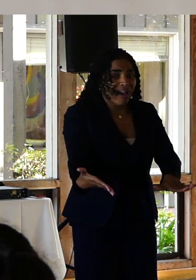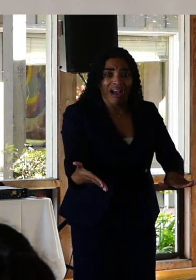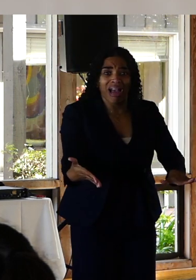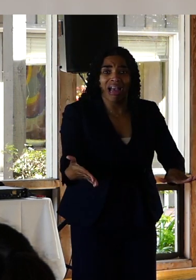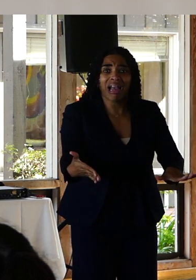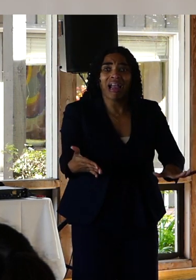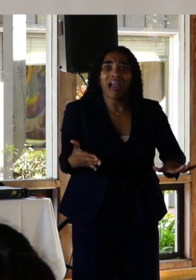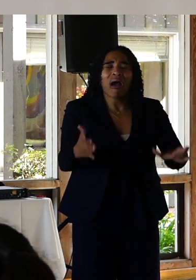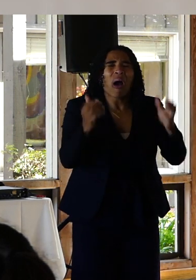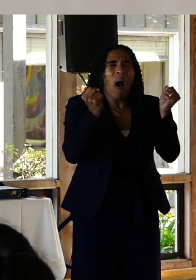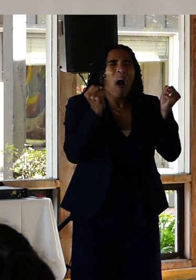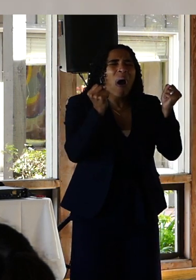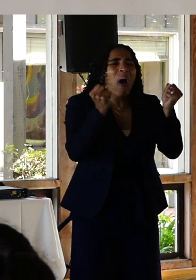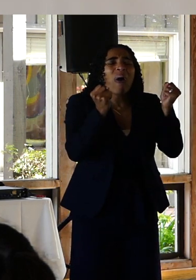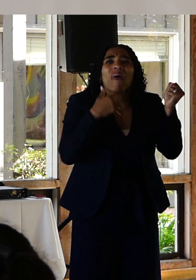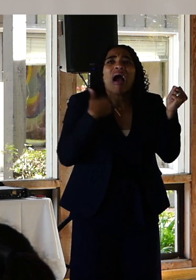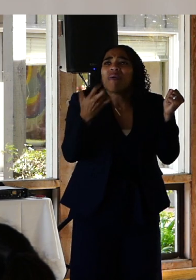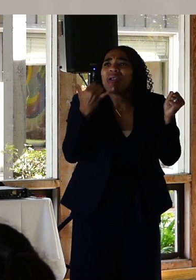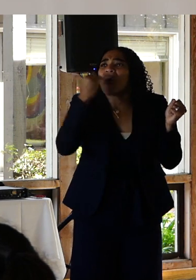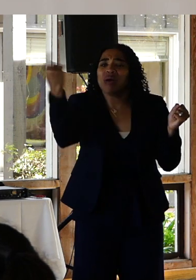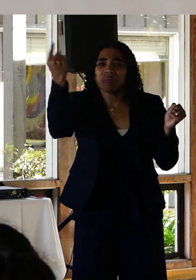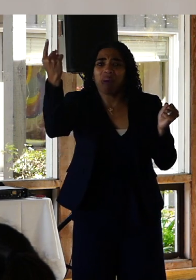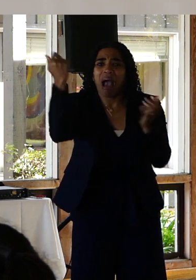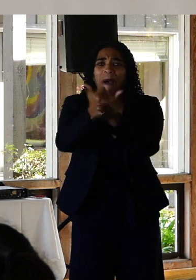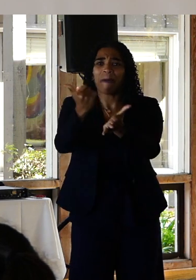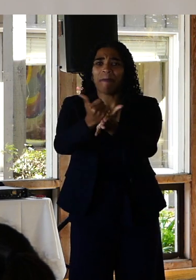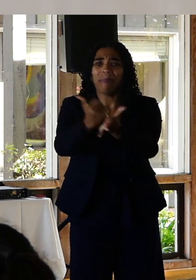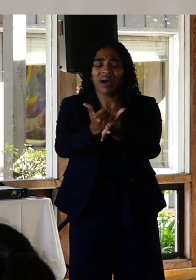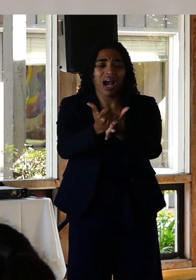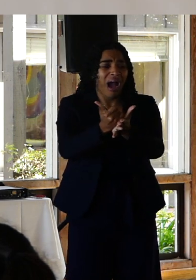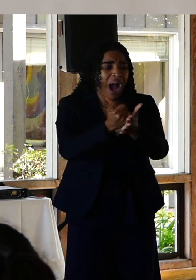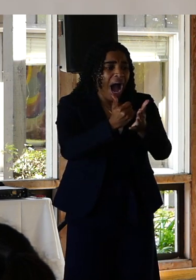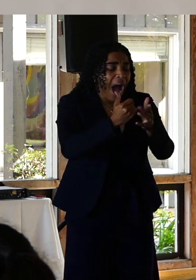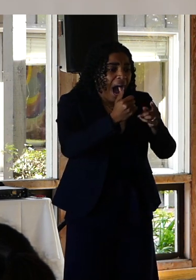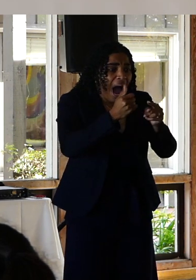hoping desperately I could call someone. And I couldn't remember how to